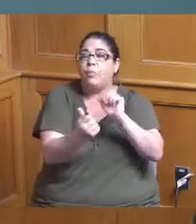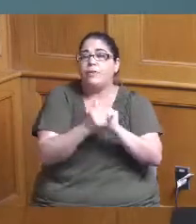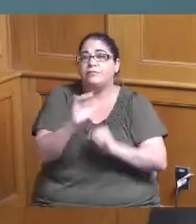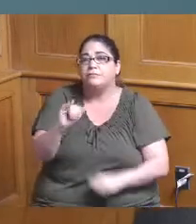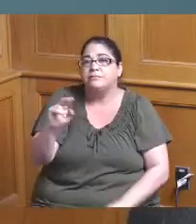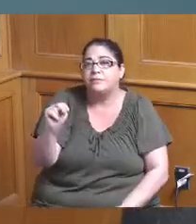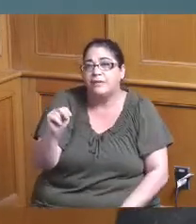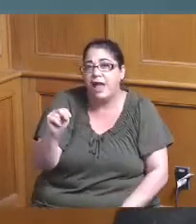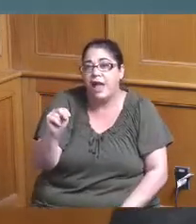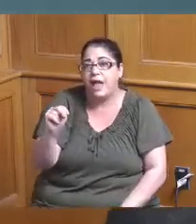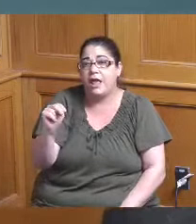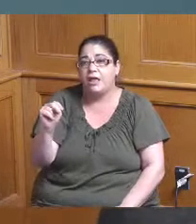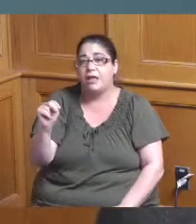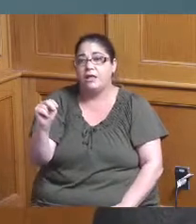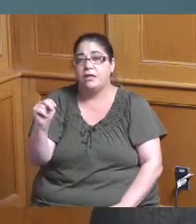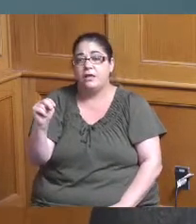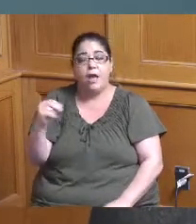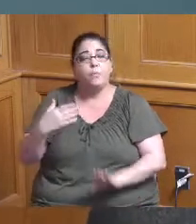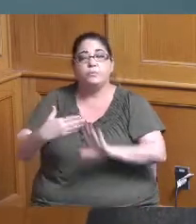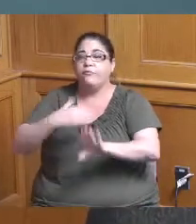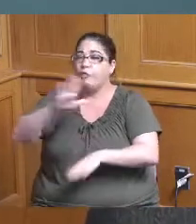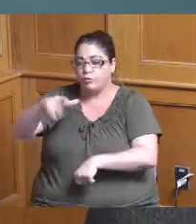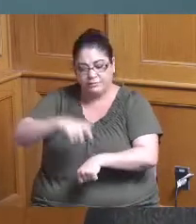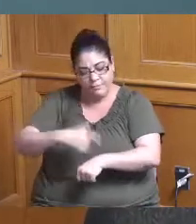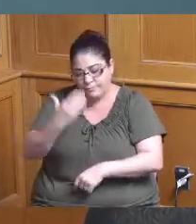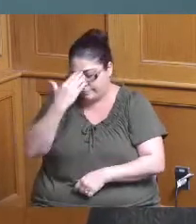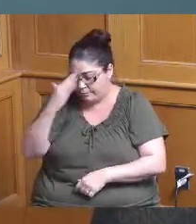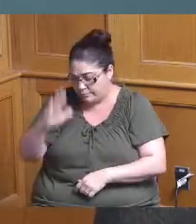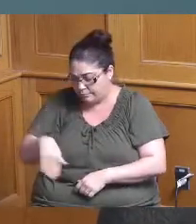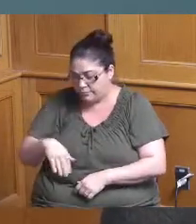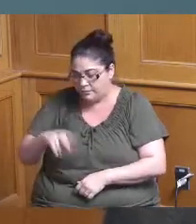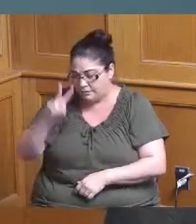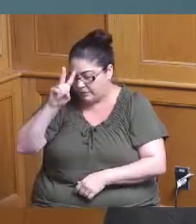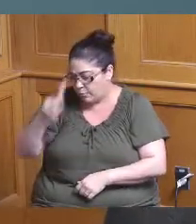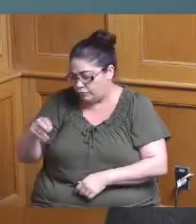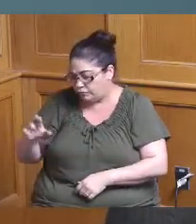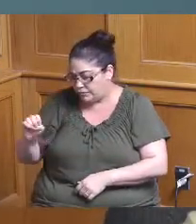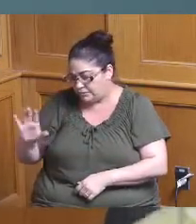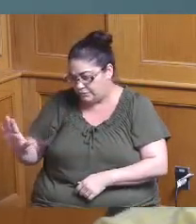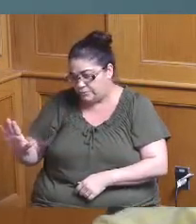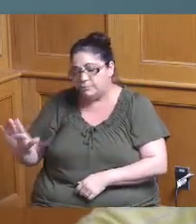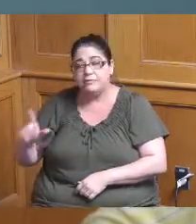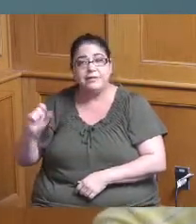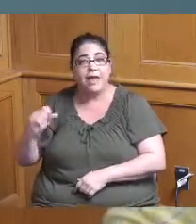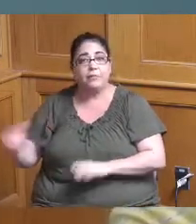and I'll say I know it was before you came Vice President Reece I said can we put Hamilton County